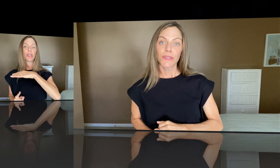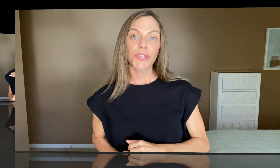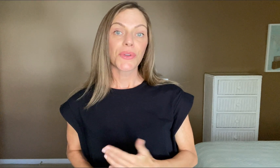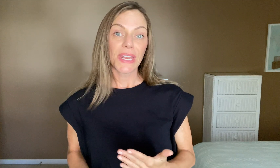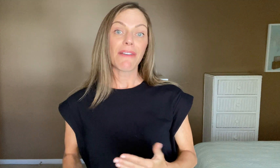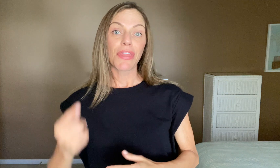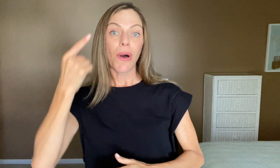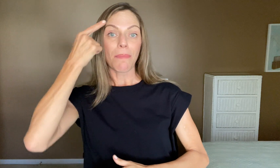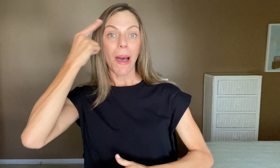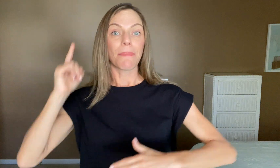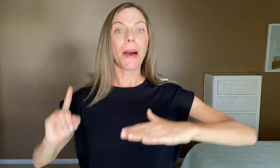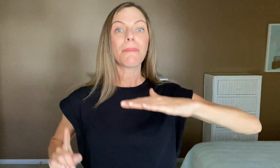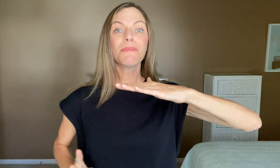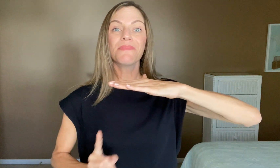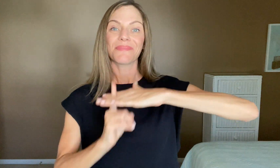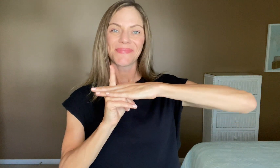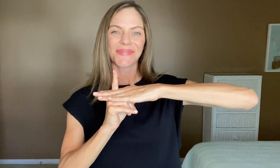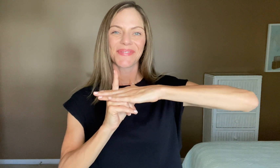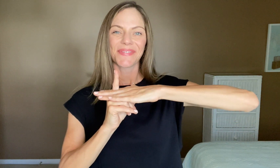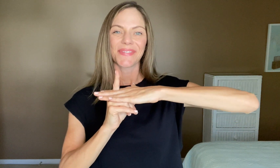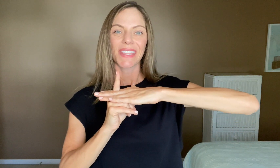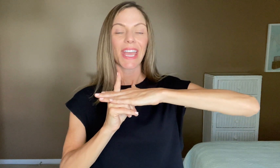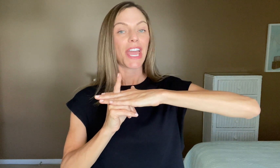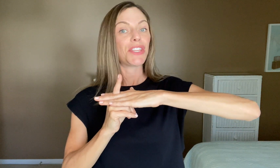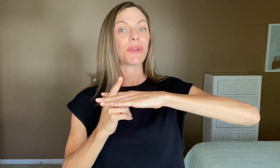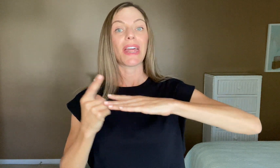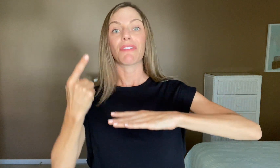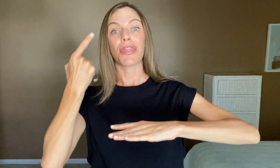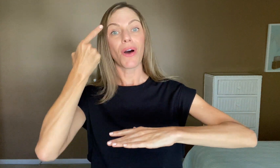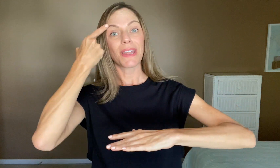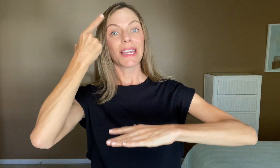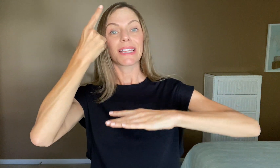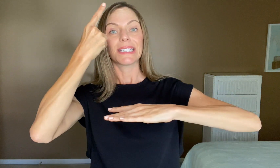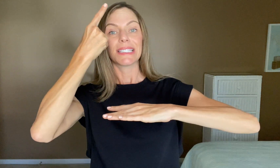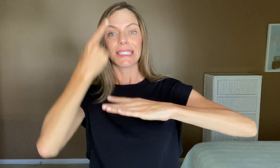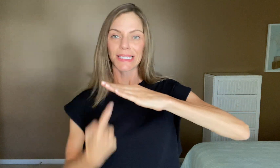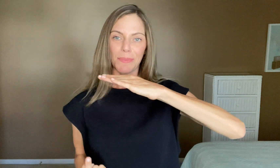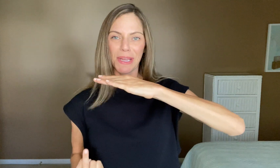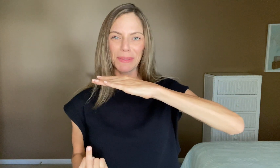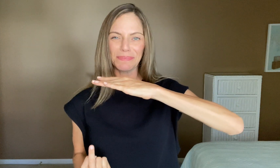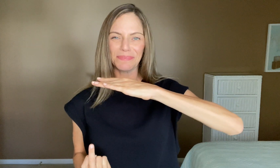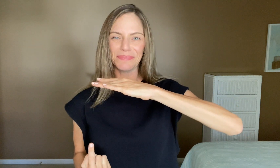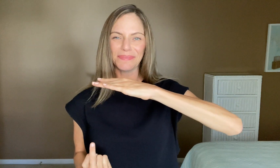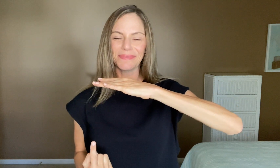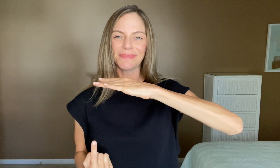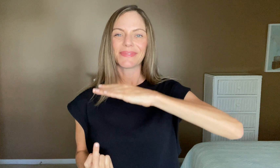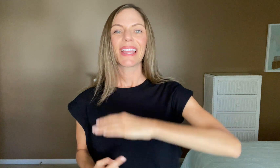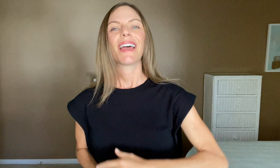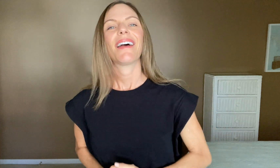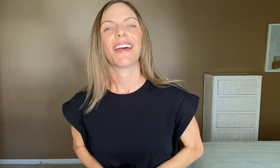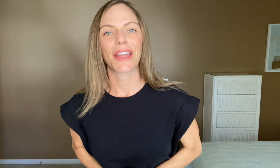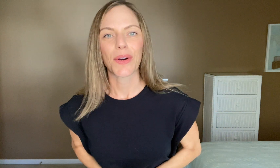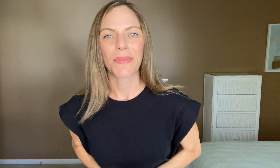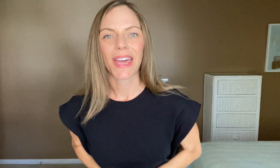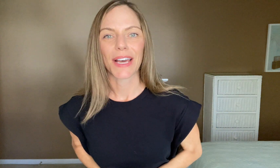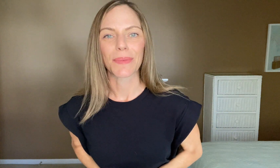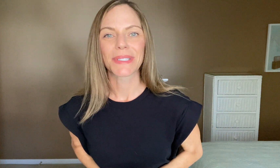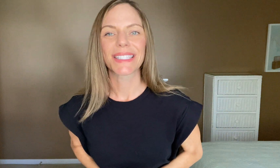So you can have a thought pop up, and you can have a thought disappear. And I hope that helps.